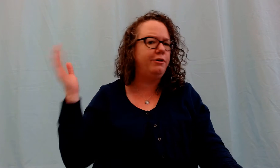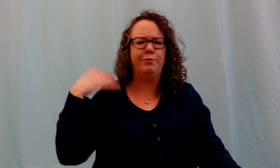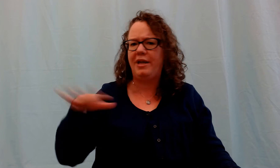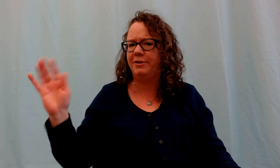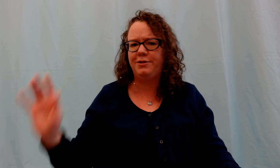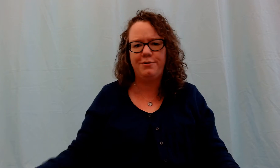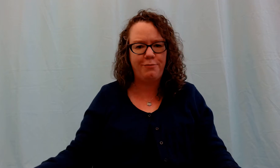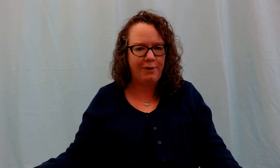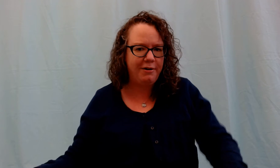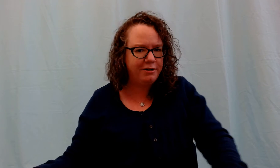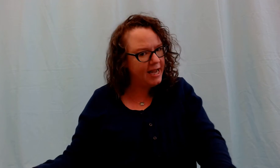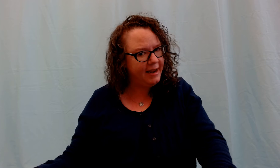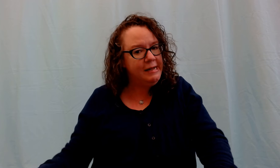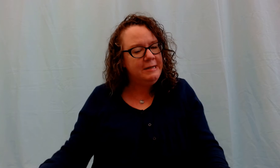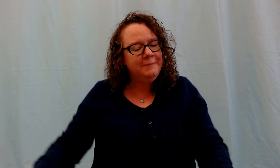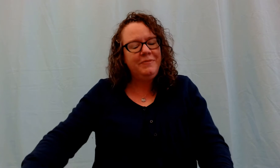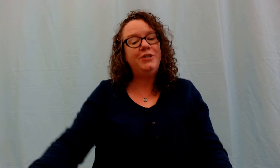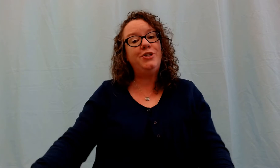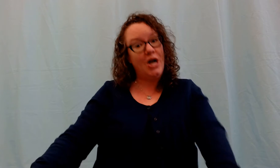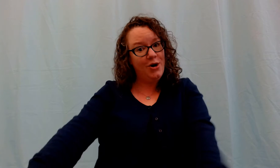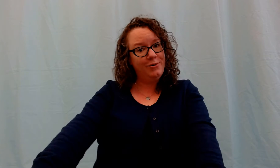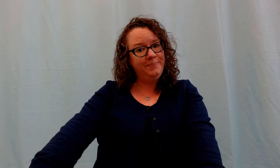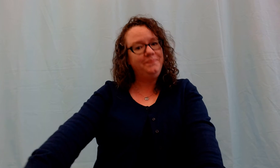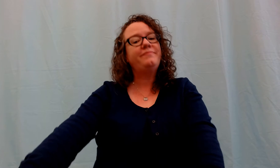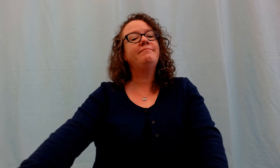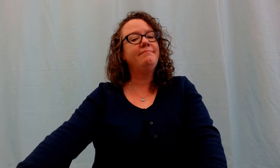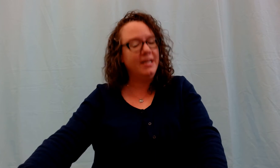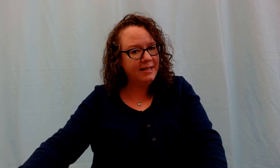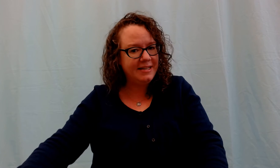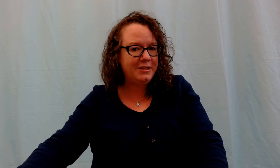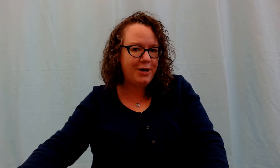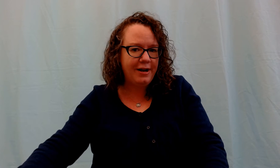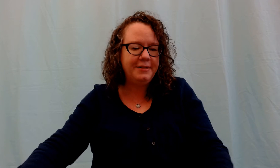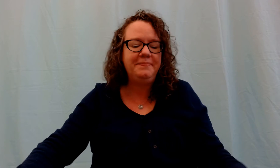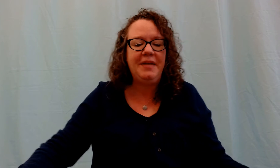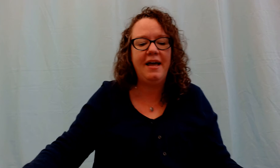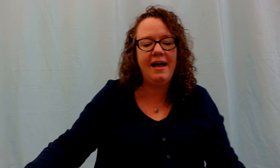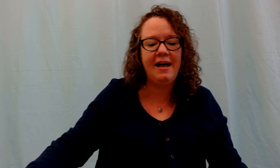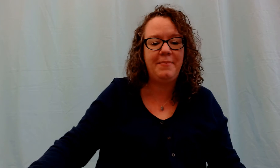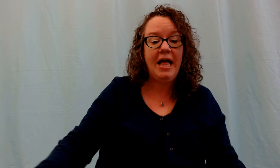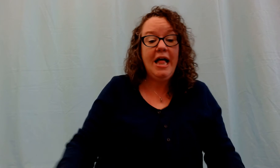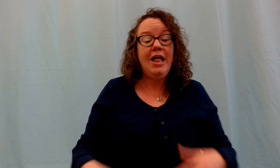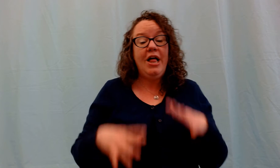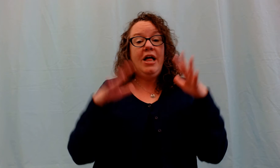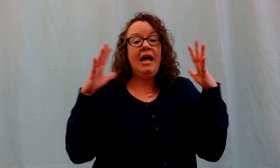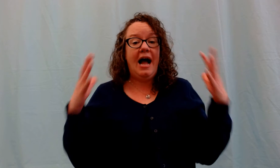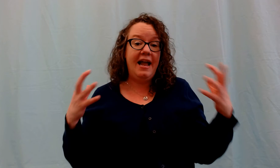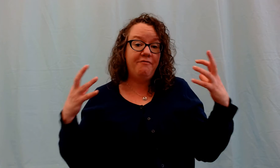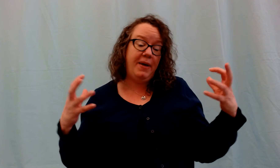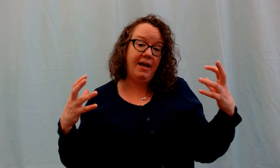you'll be able to do them throughout your day. So let's get started. I have been